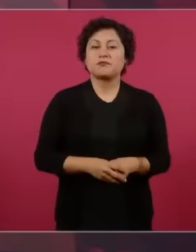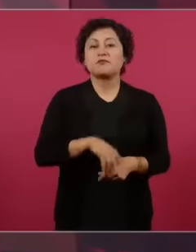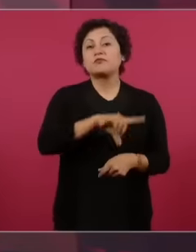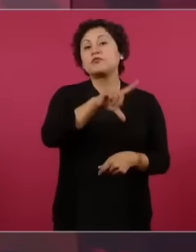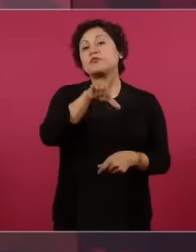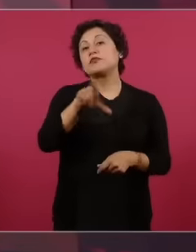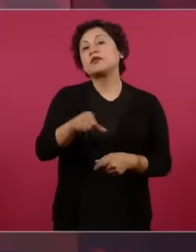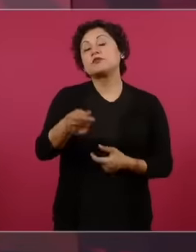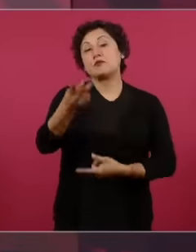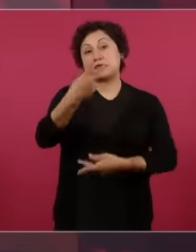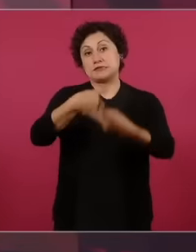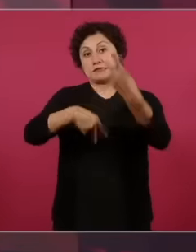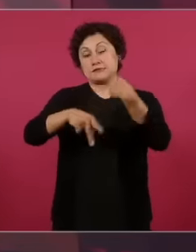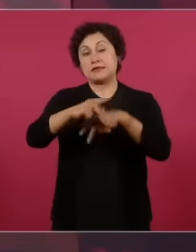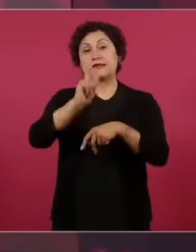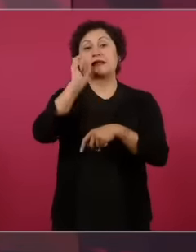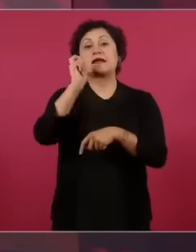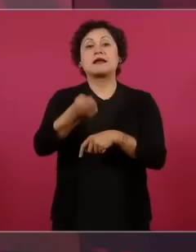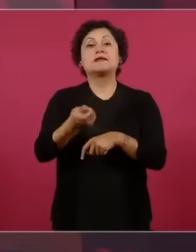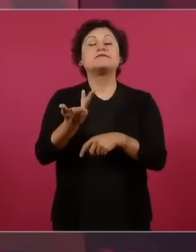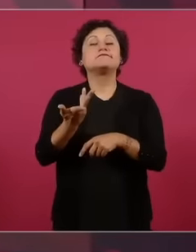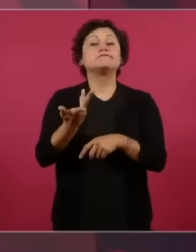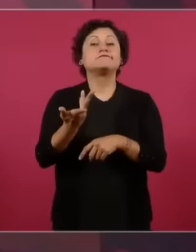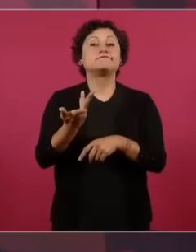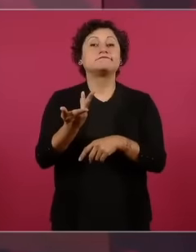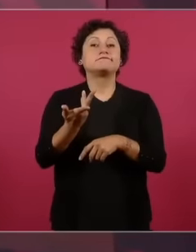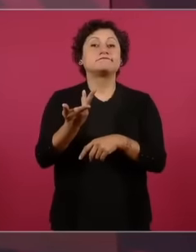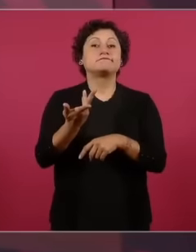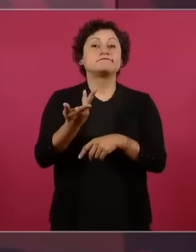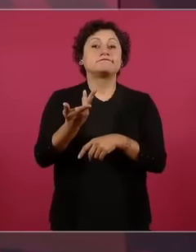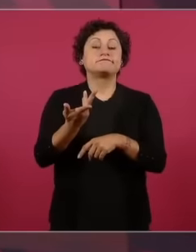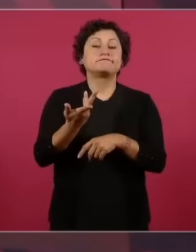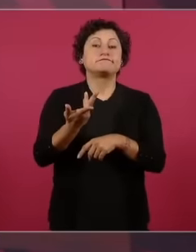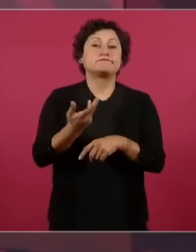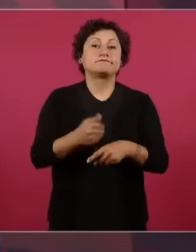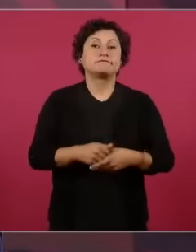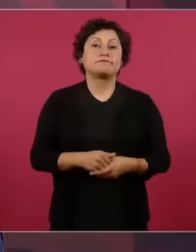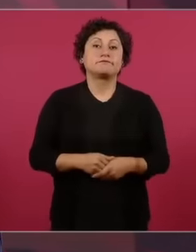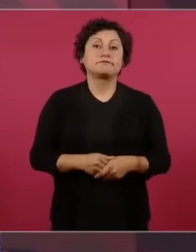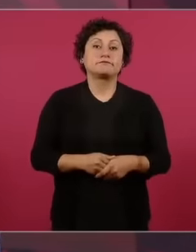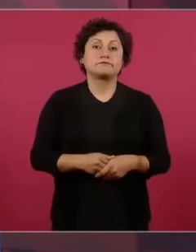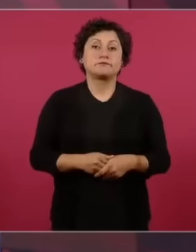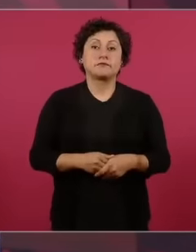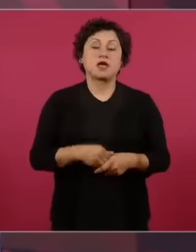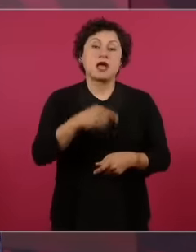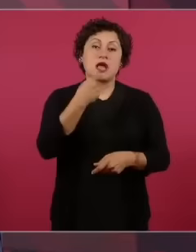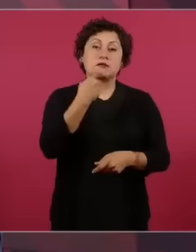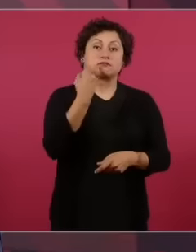Anaya